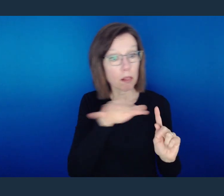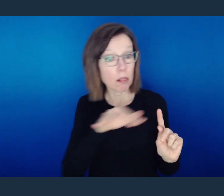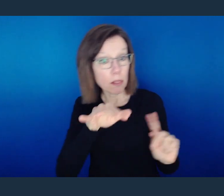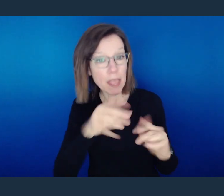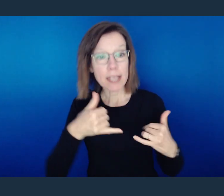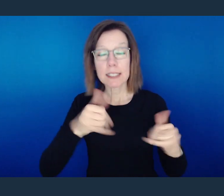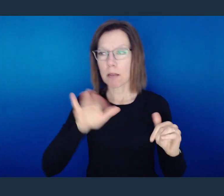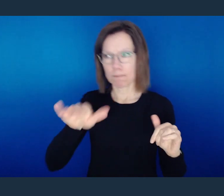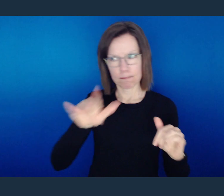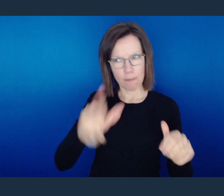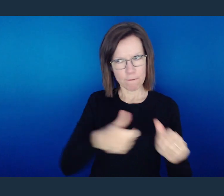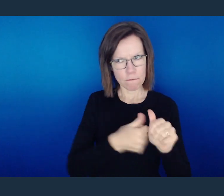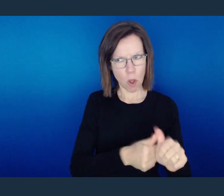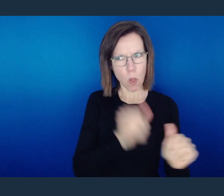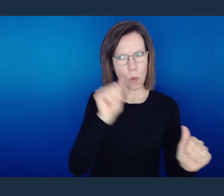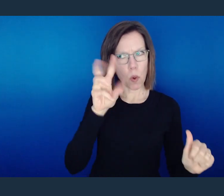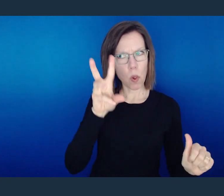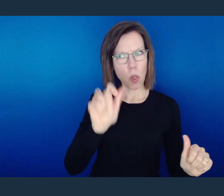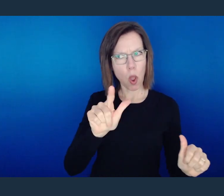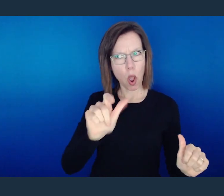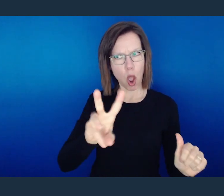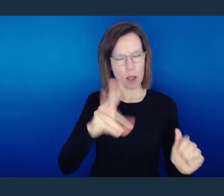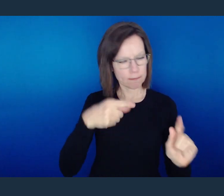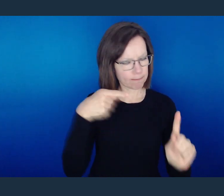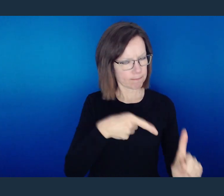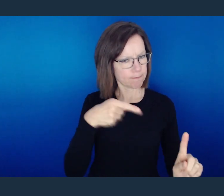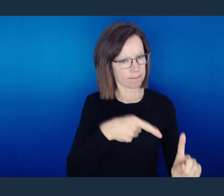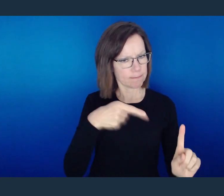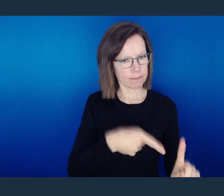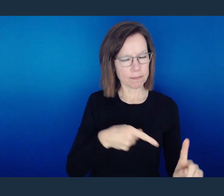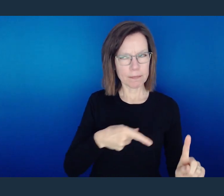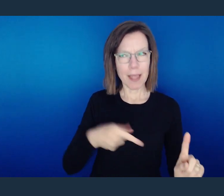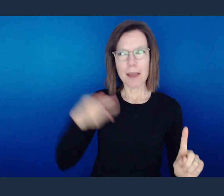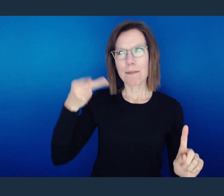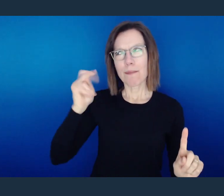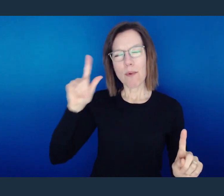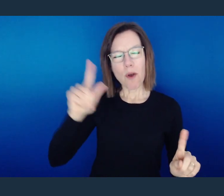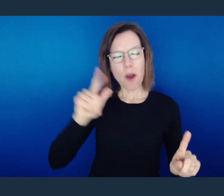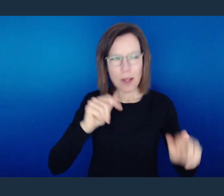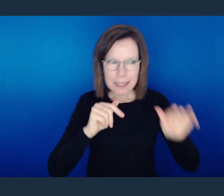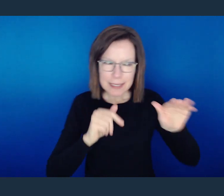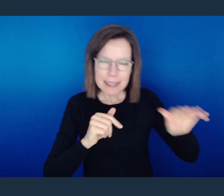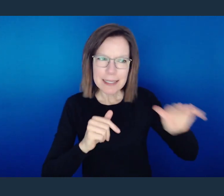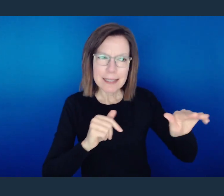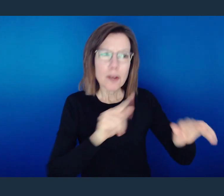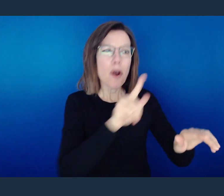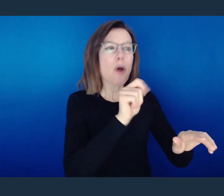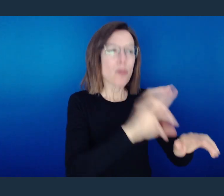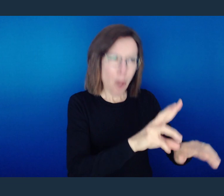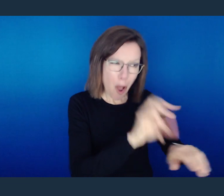still is pushing certain things that are a part of the law, even as Paul is speaking